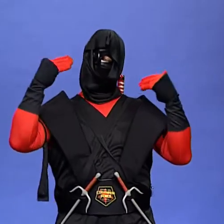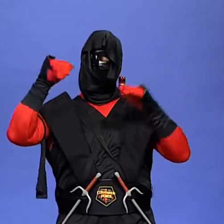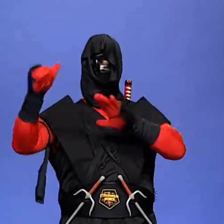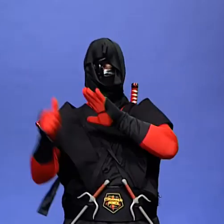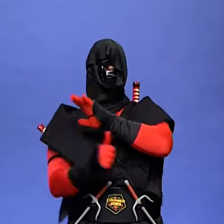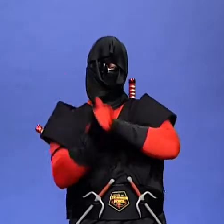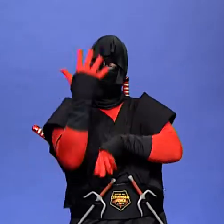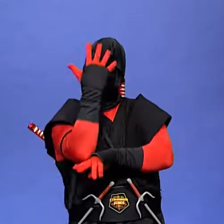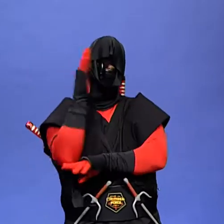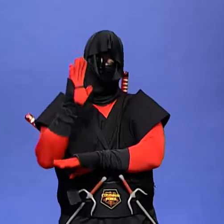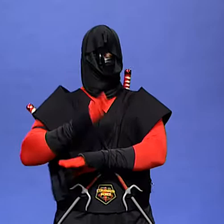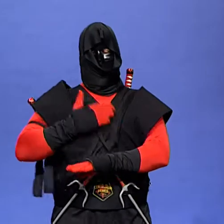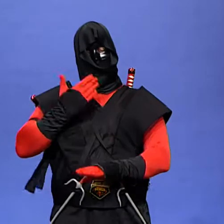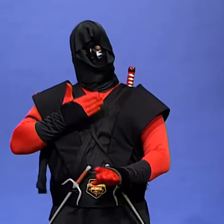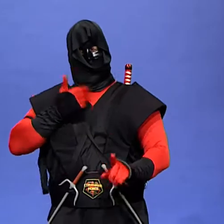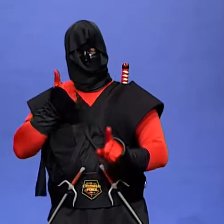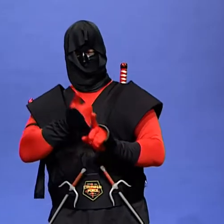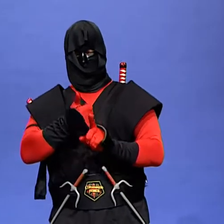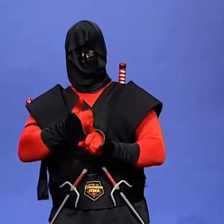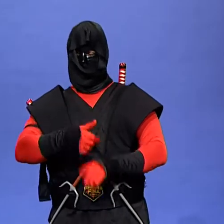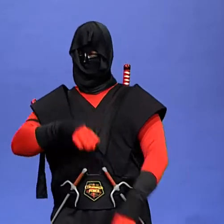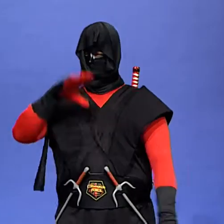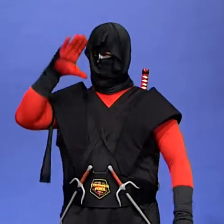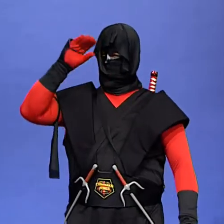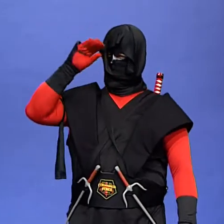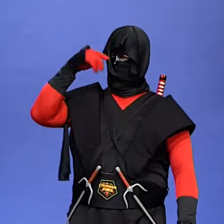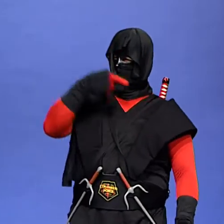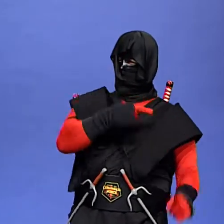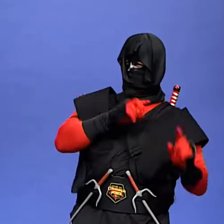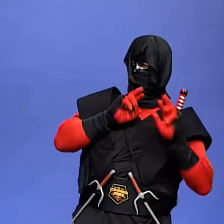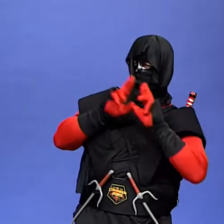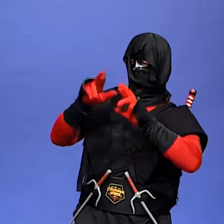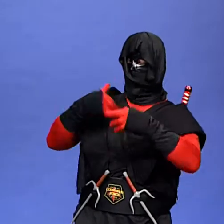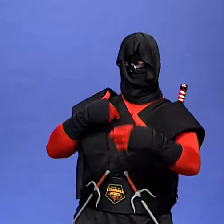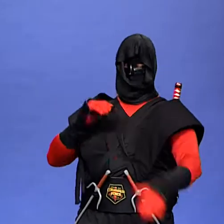(Boy) I am too big to climb and play said the boy